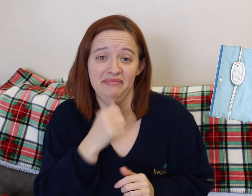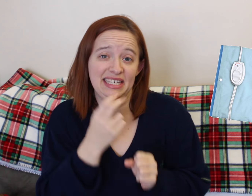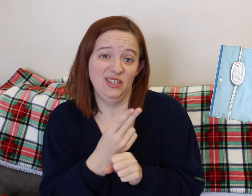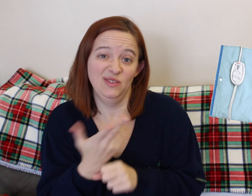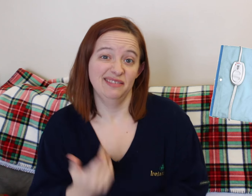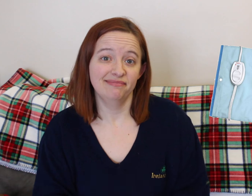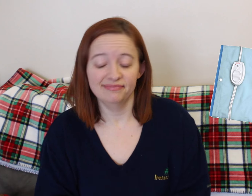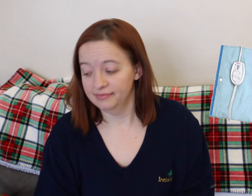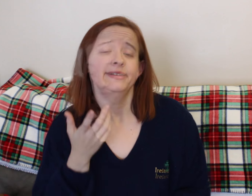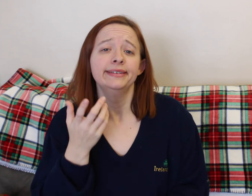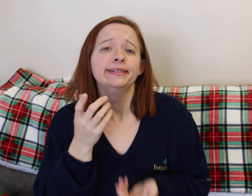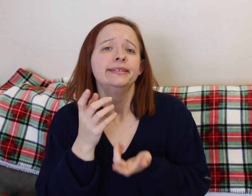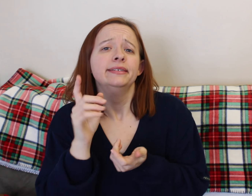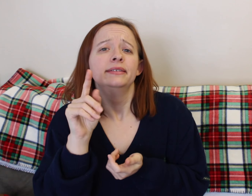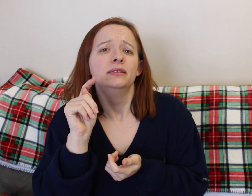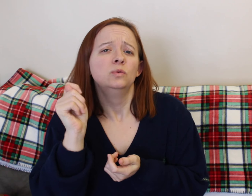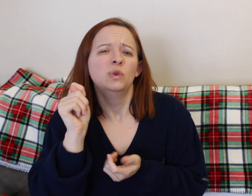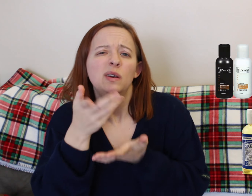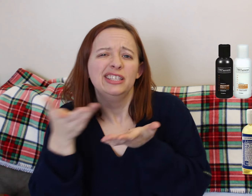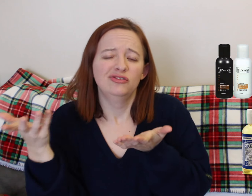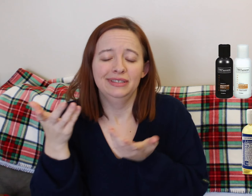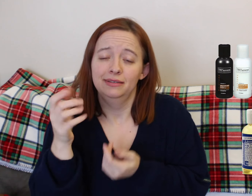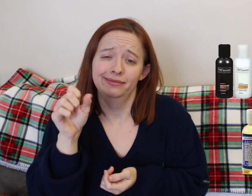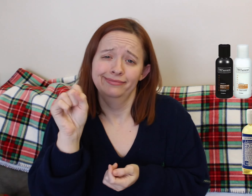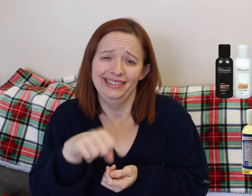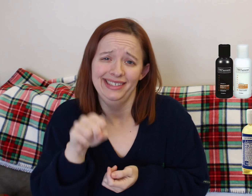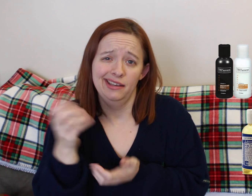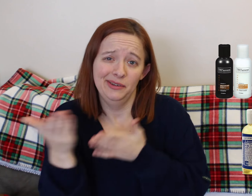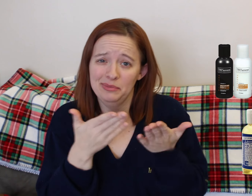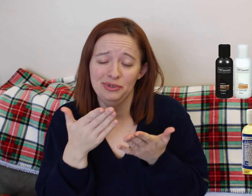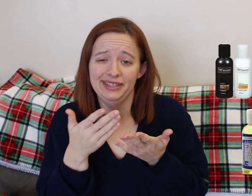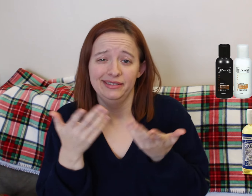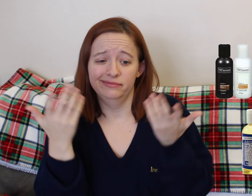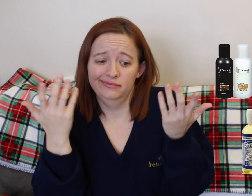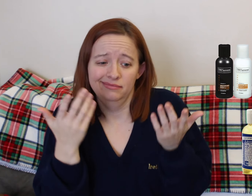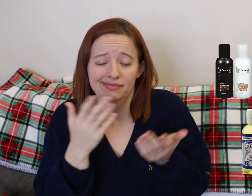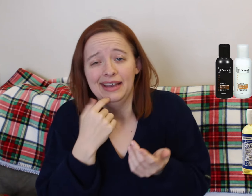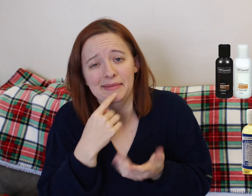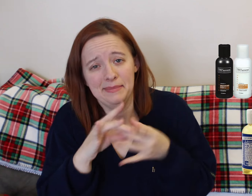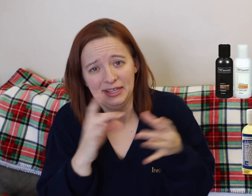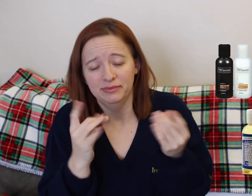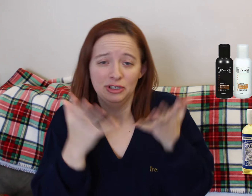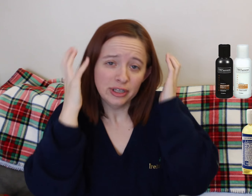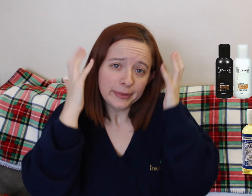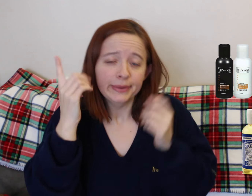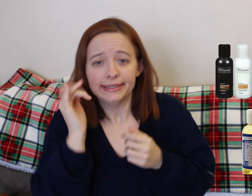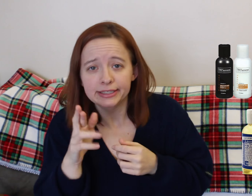Just because the hospital does have like um disposable like heat things you can put on. But you can end up using a lot and it's really wasteful.